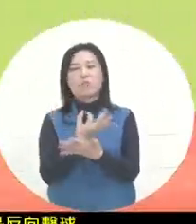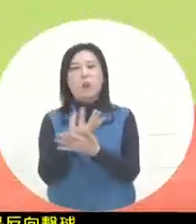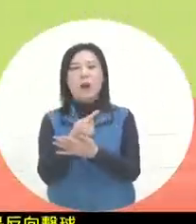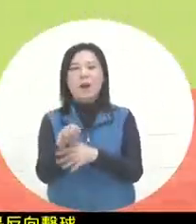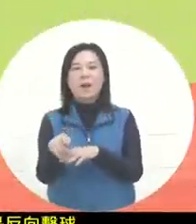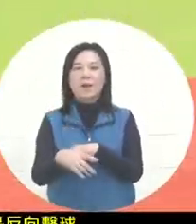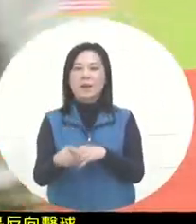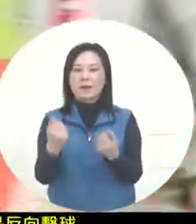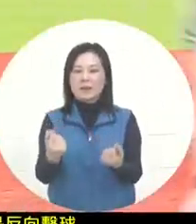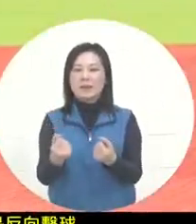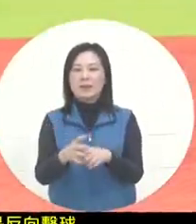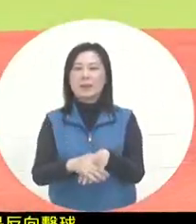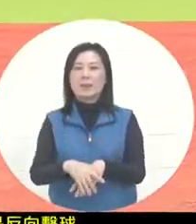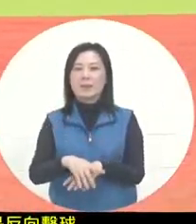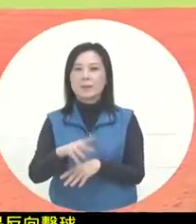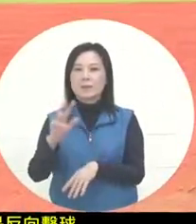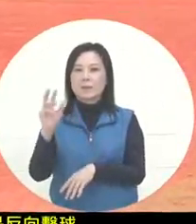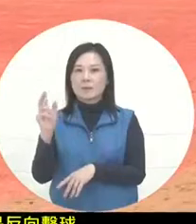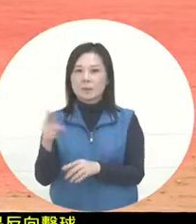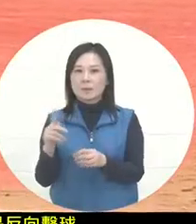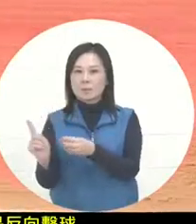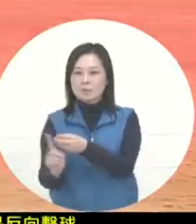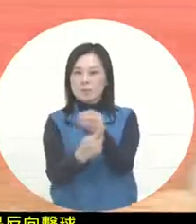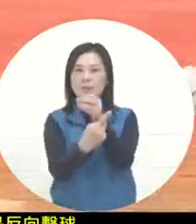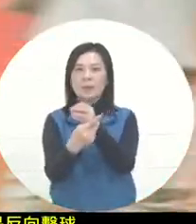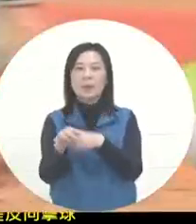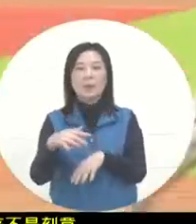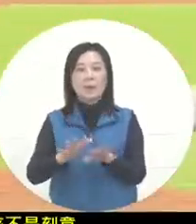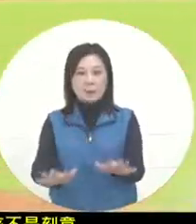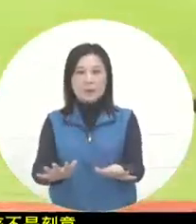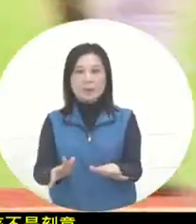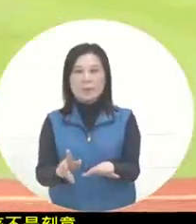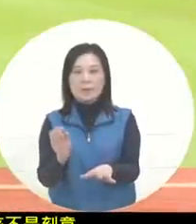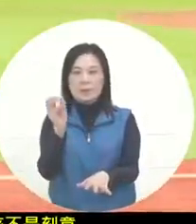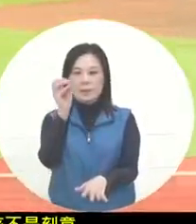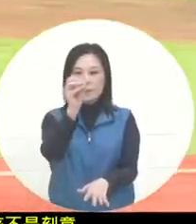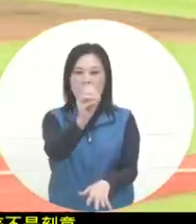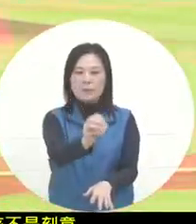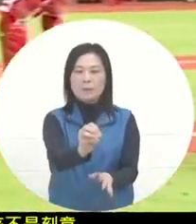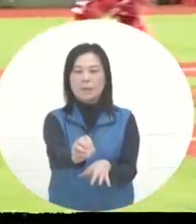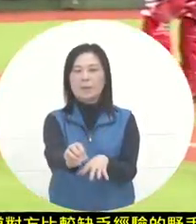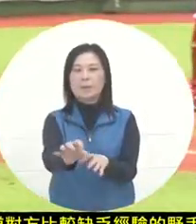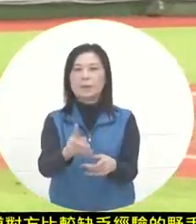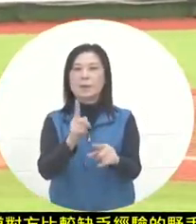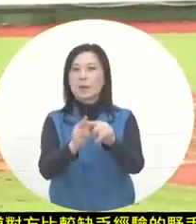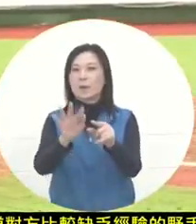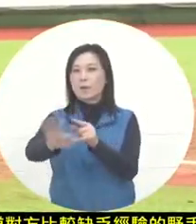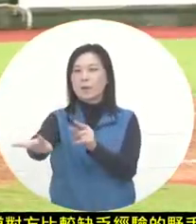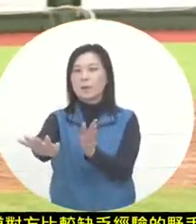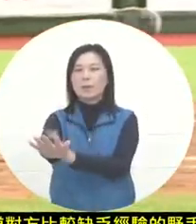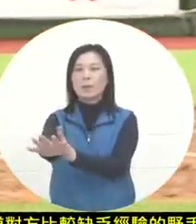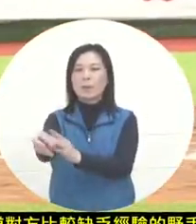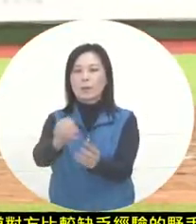It's a reverse push with the outside foot. This time, it's a weak point between the center and right outside. A solid three-hit hit